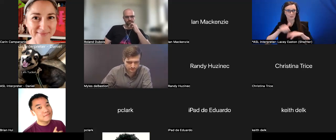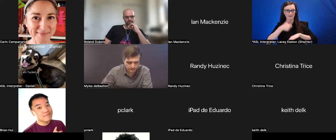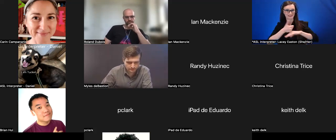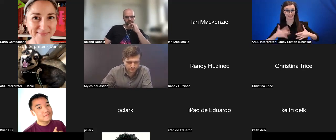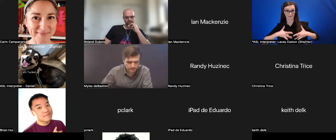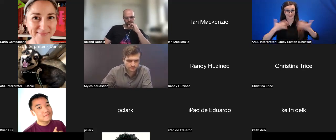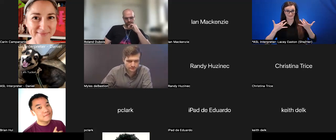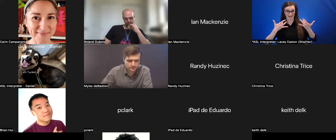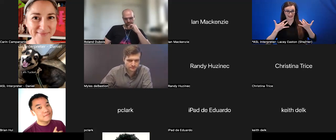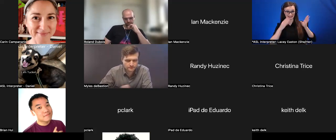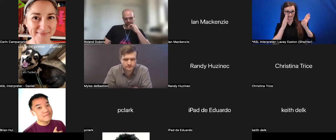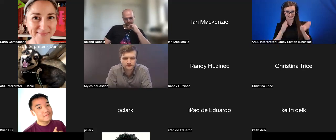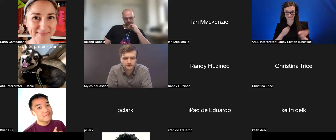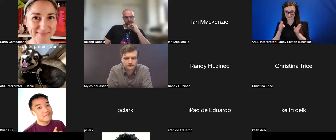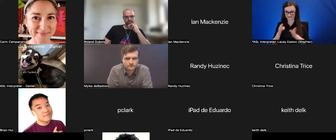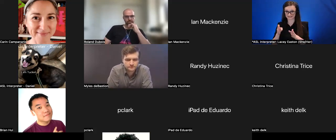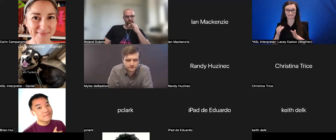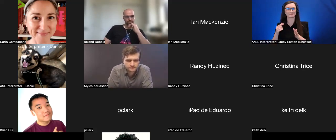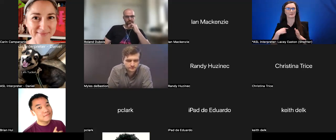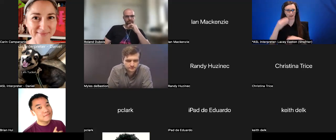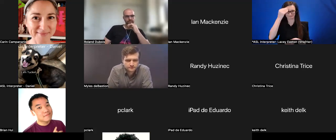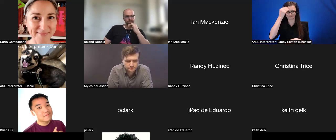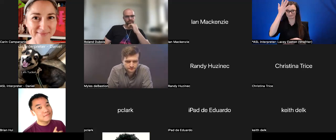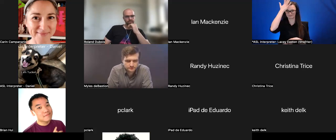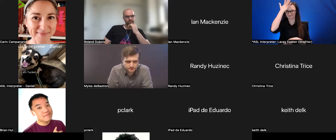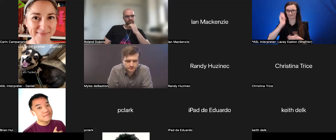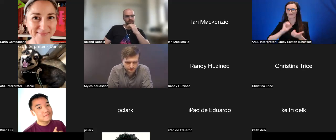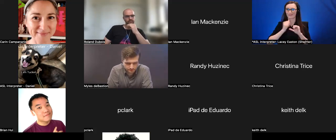experience for me about how I can do better to organize events in the future. For instance,